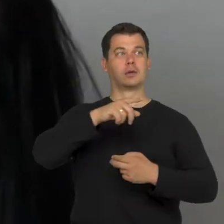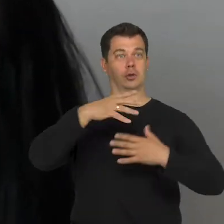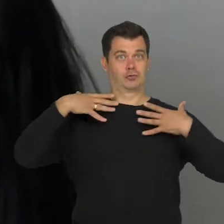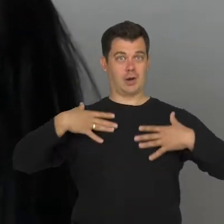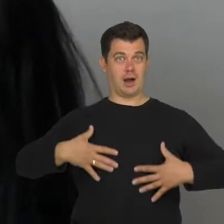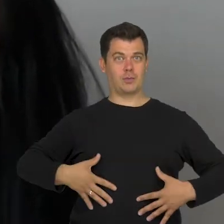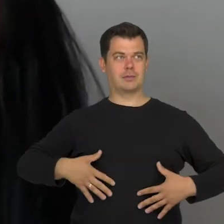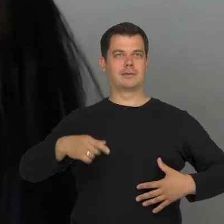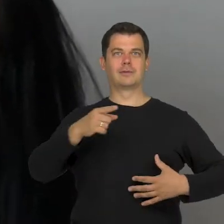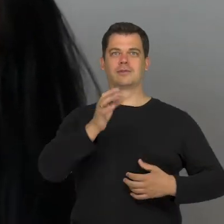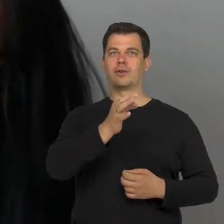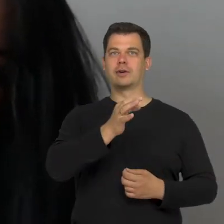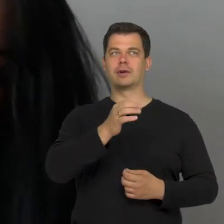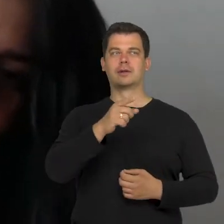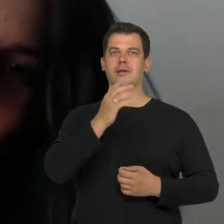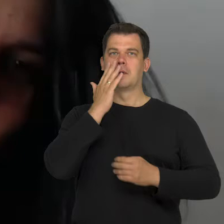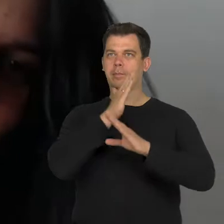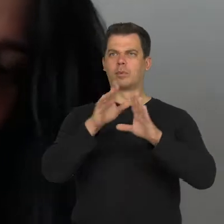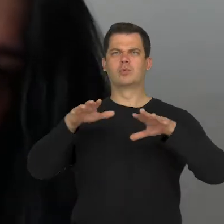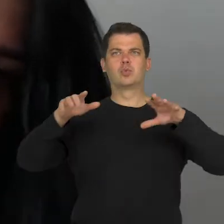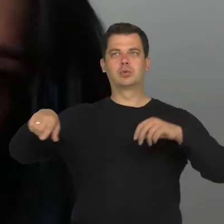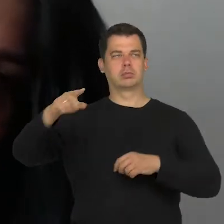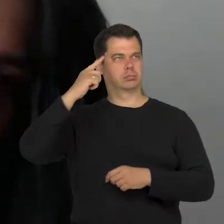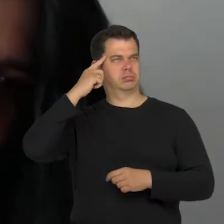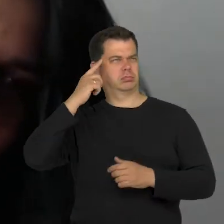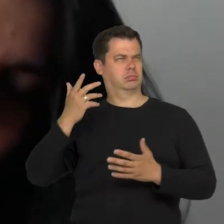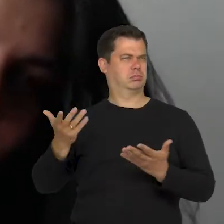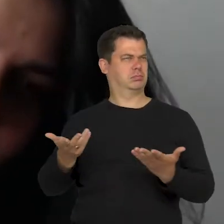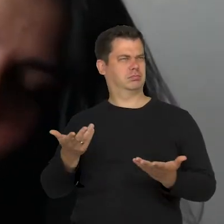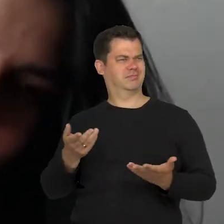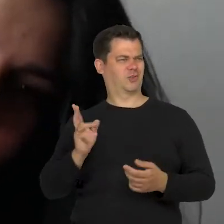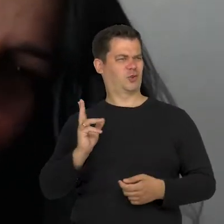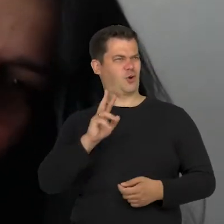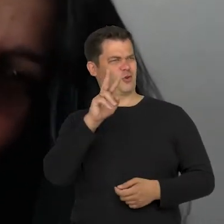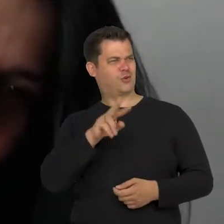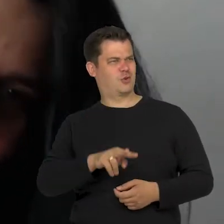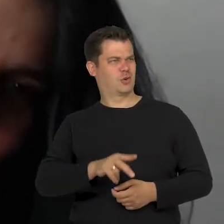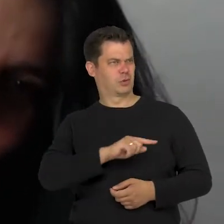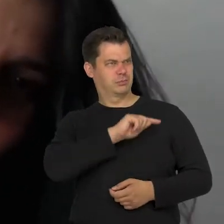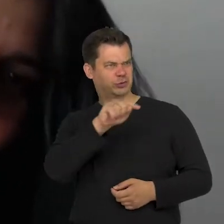and his presence raises many questions and that there must something about him just because her is there.